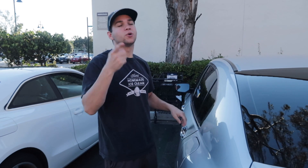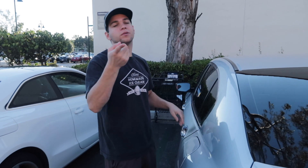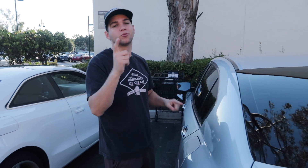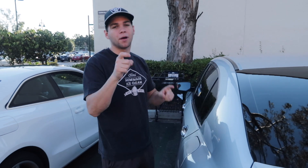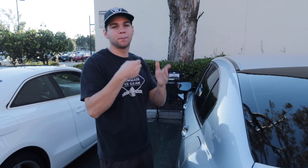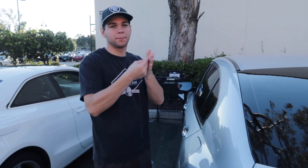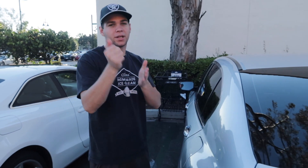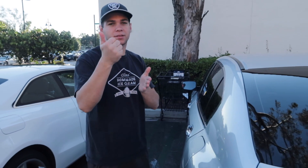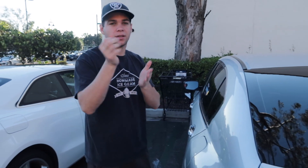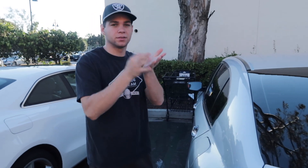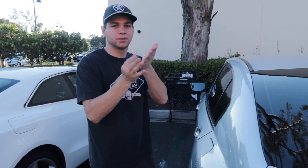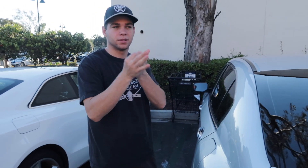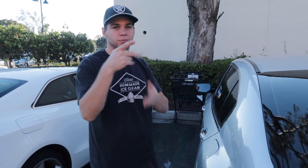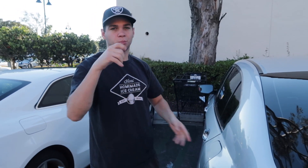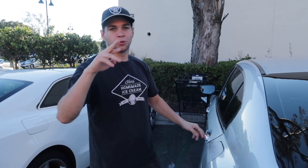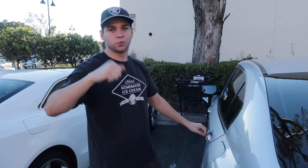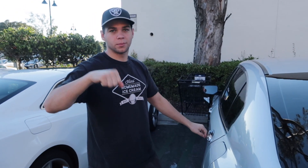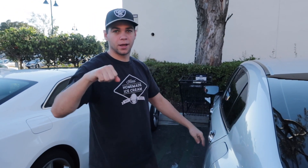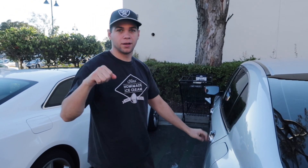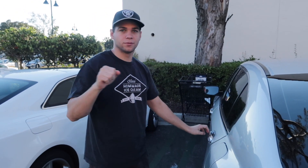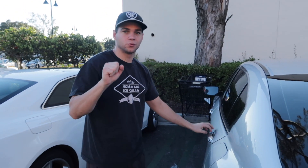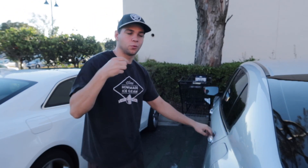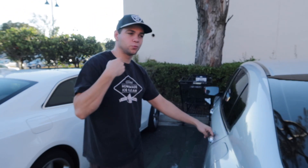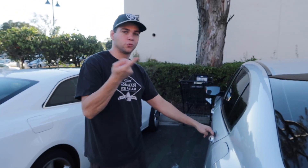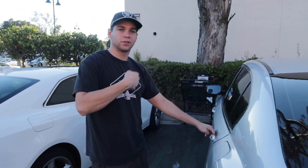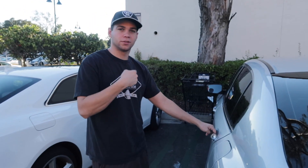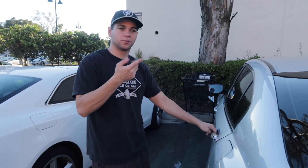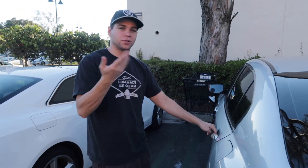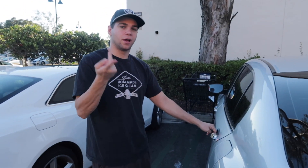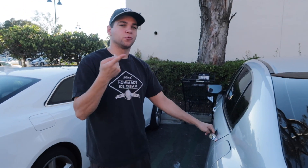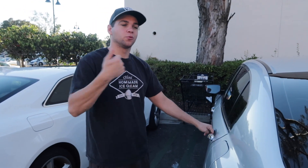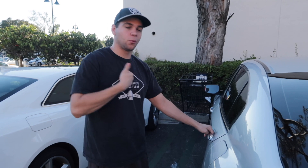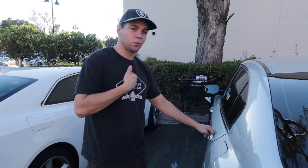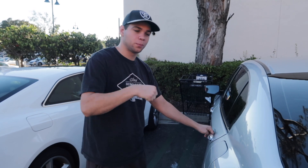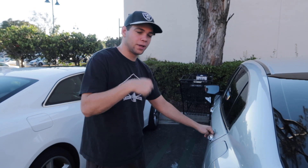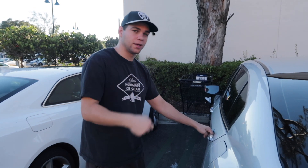you have to buy ten cents per bag so So we brought our own bag